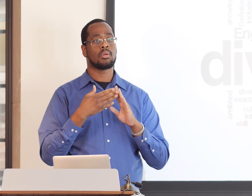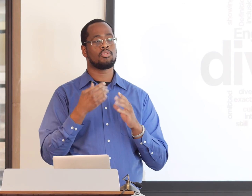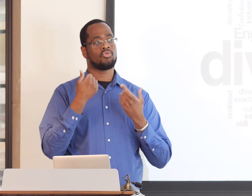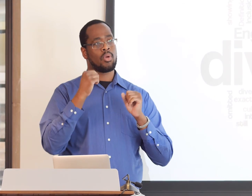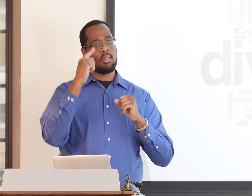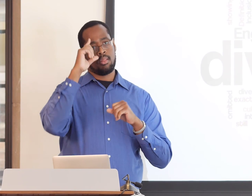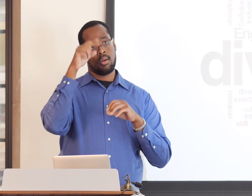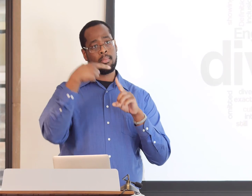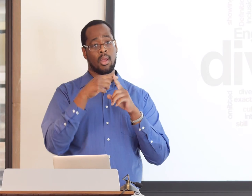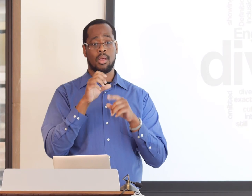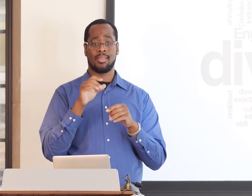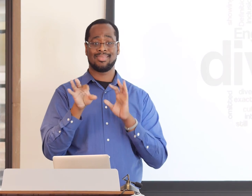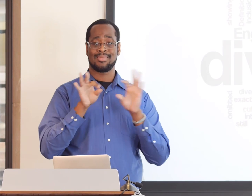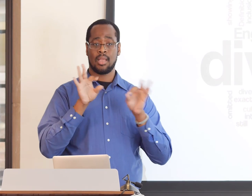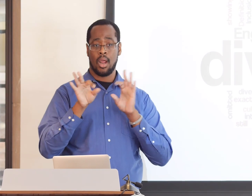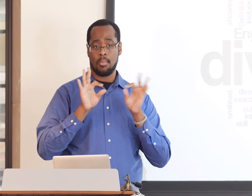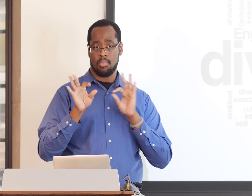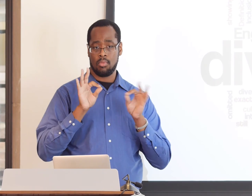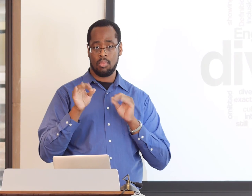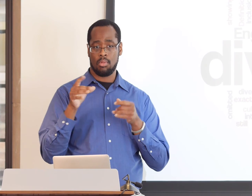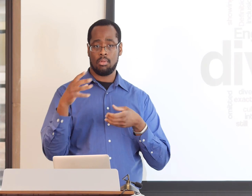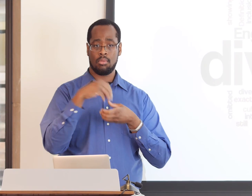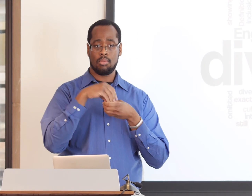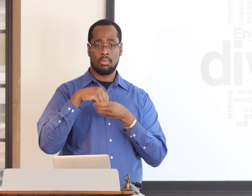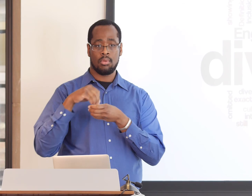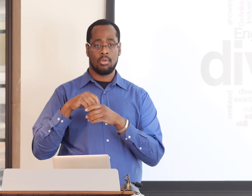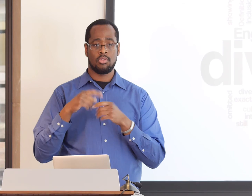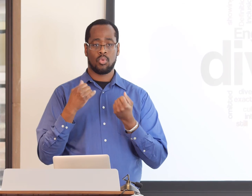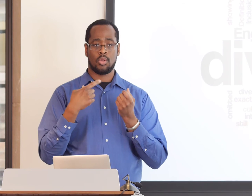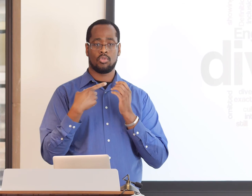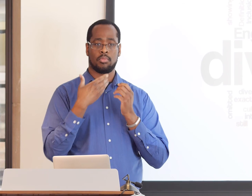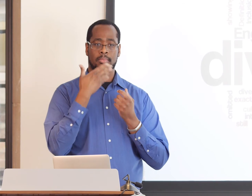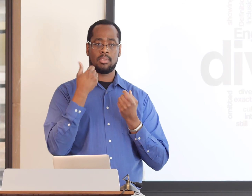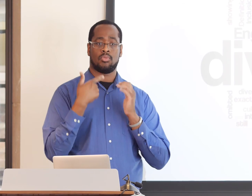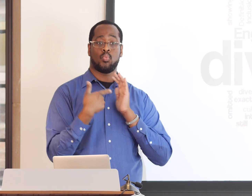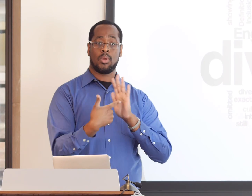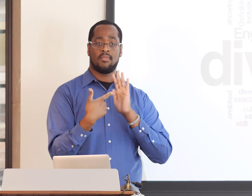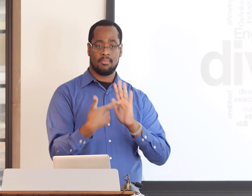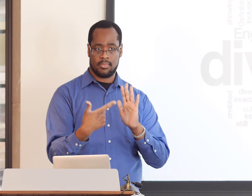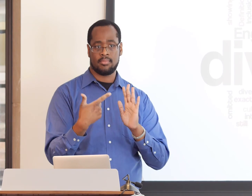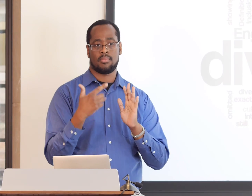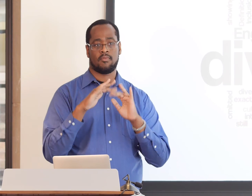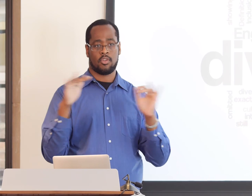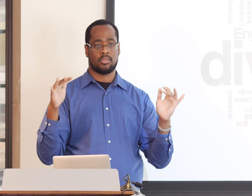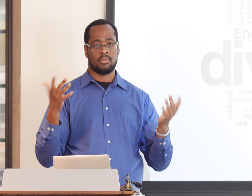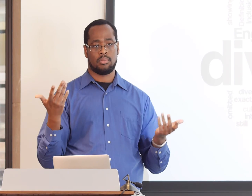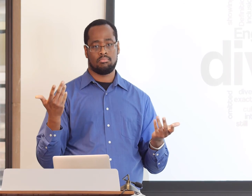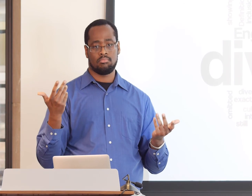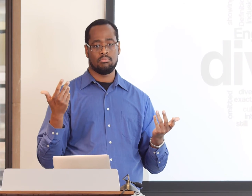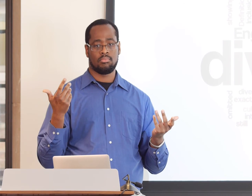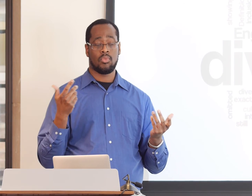is for the Deaf community to try to think about the sample size or the populations that they choose,